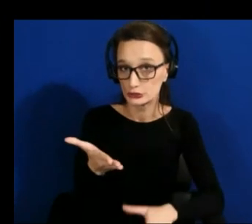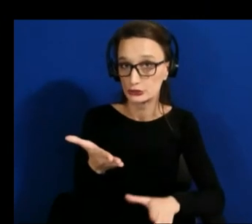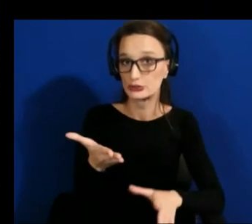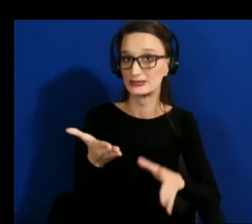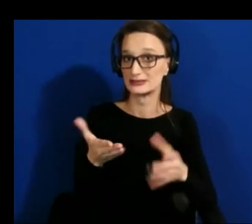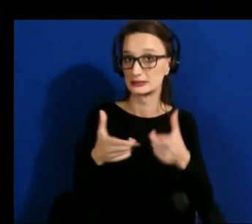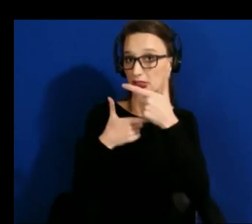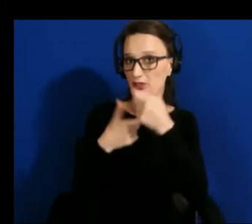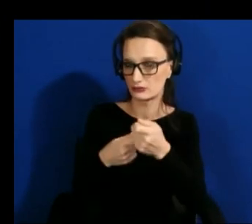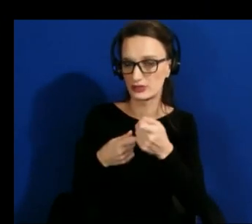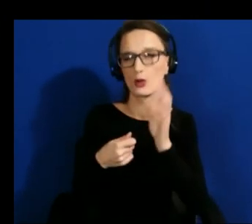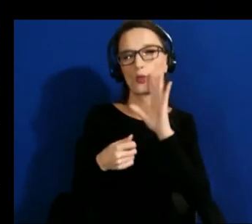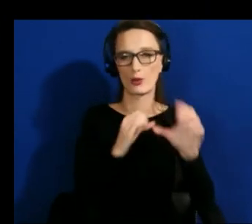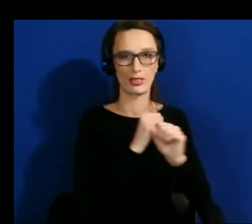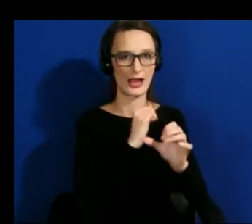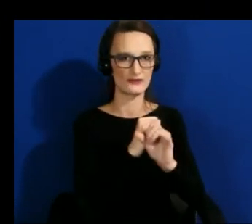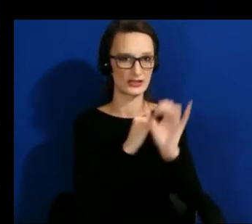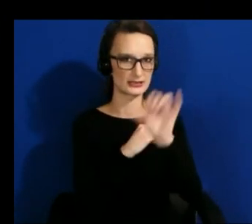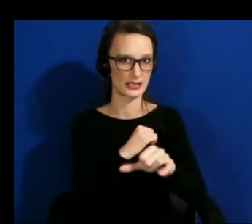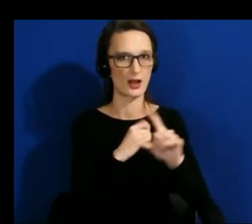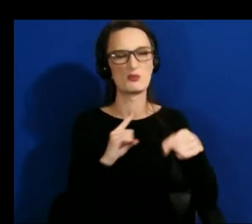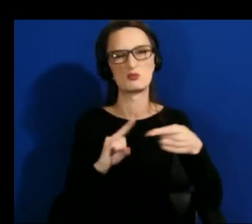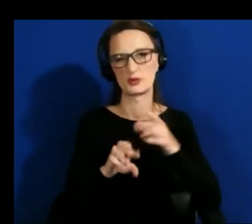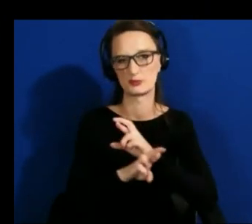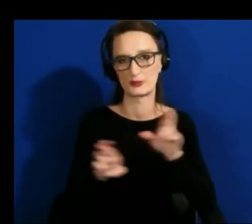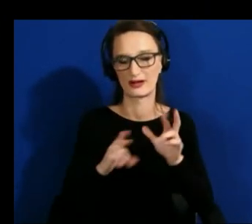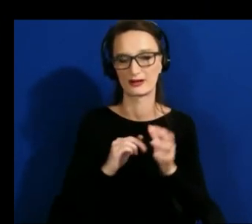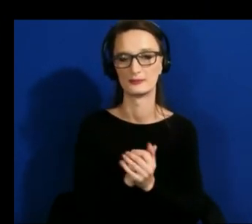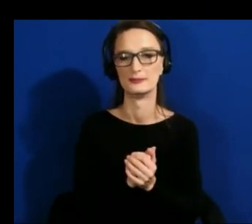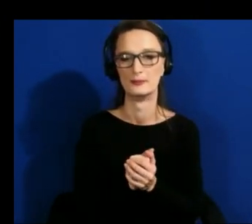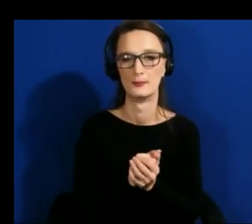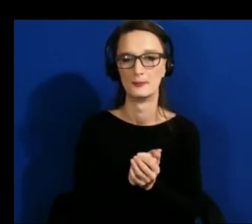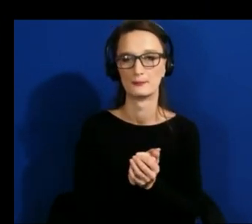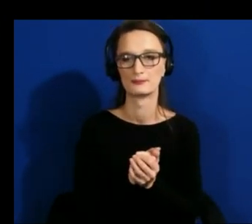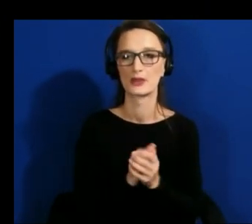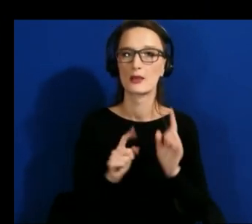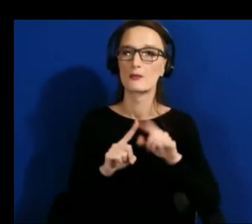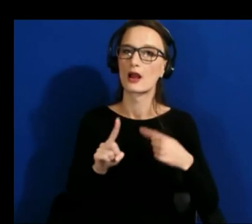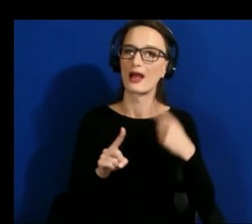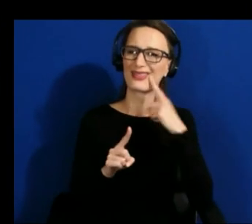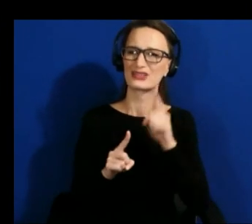i think it's very important to introduce accessibility into the undergraduate and